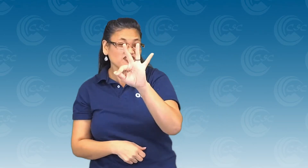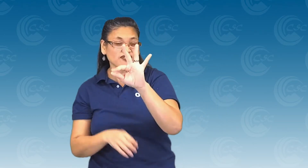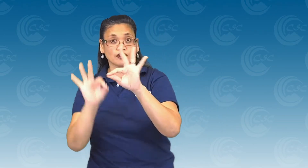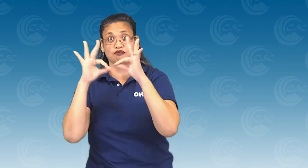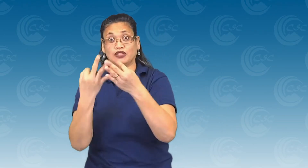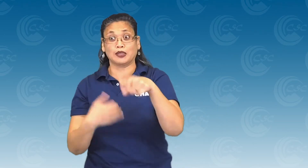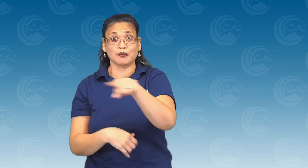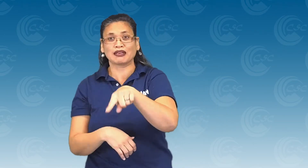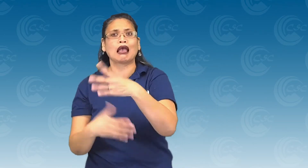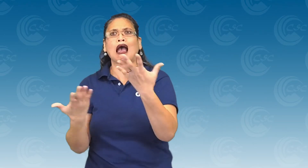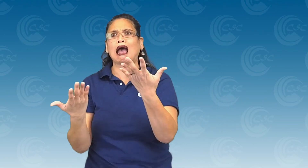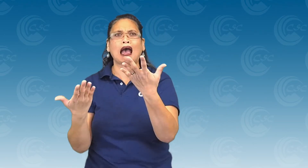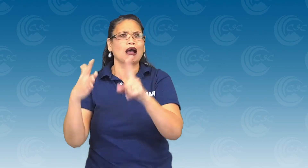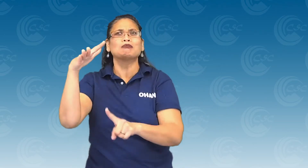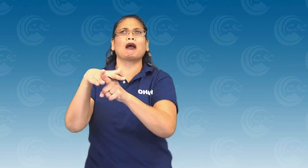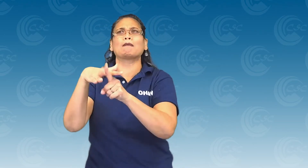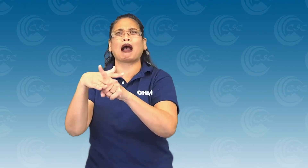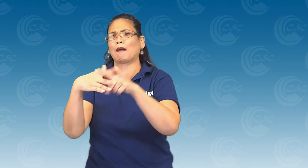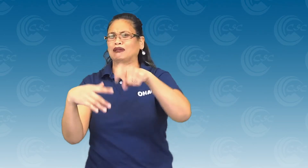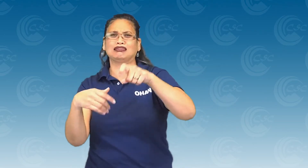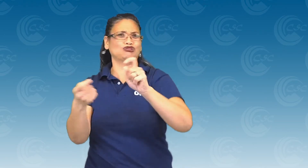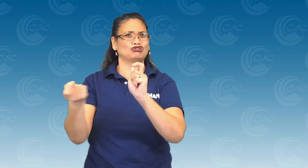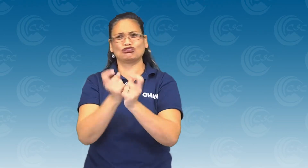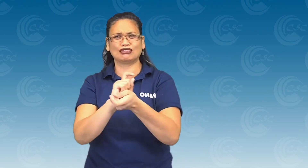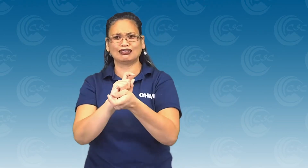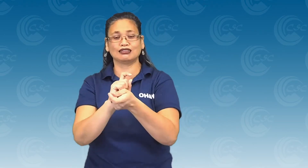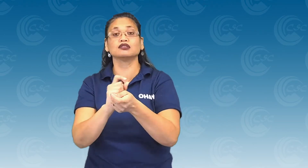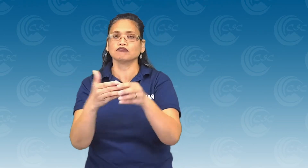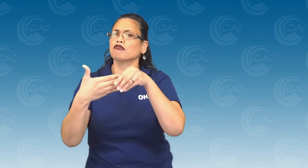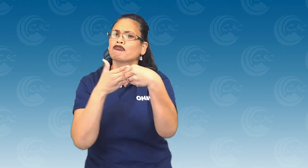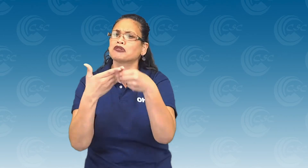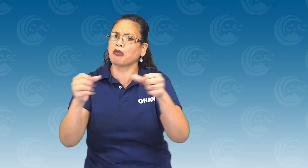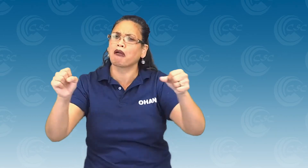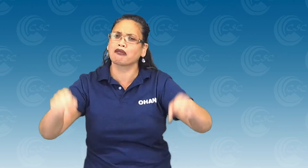If the mentee family cannot make it, it would be great if you can be flexible about that.